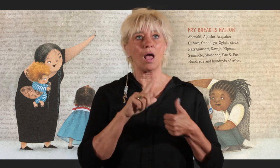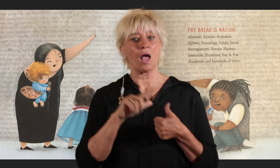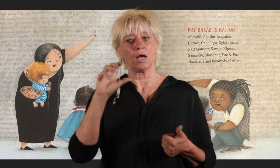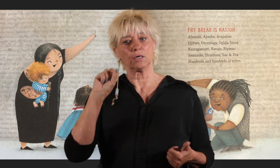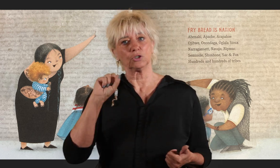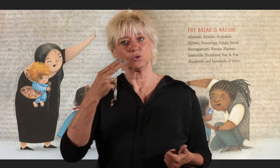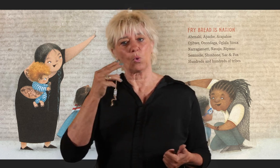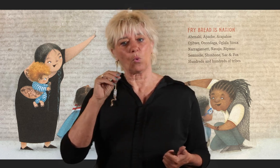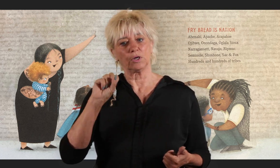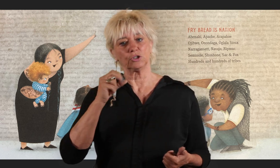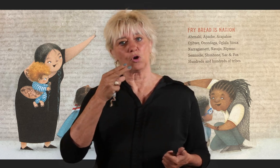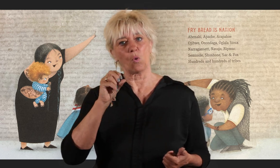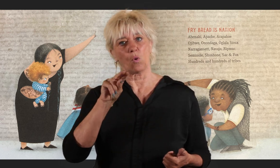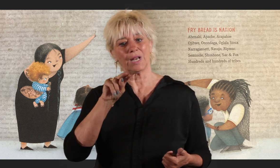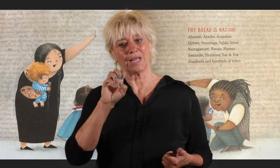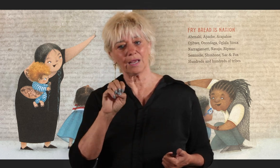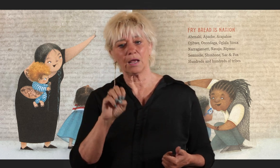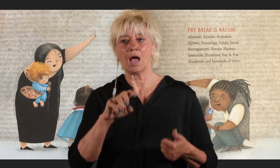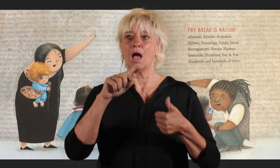Shoshone,